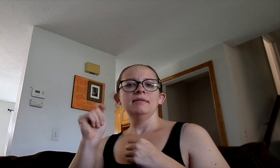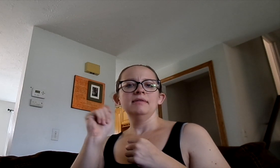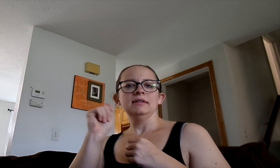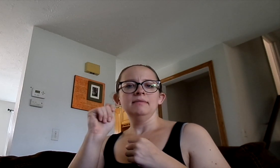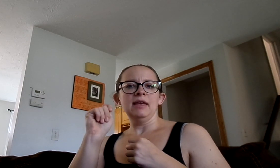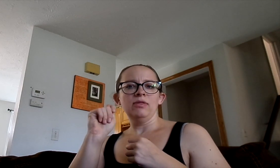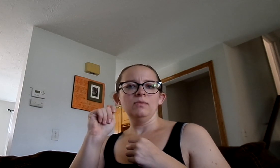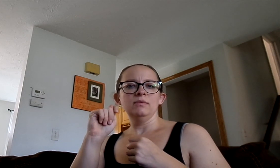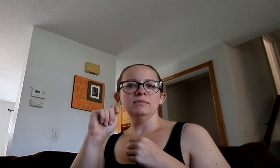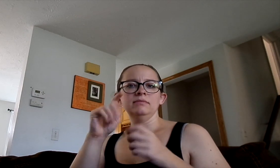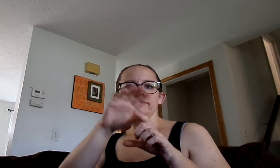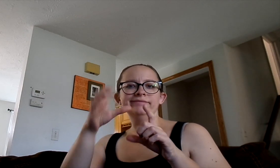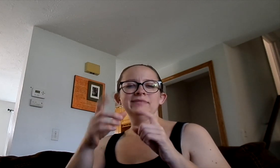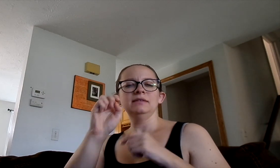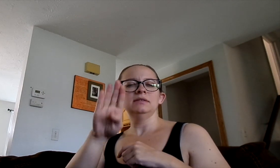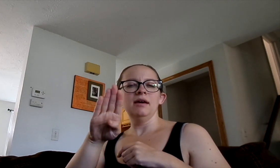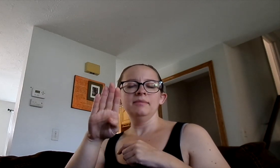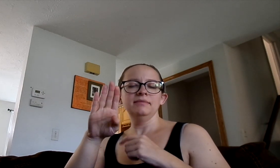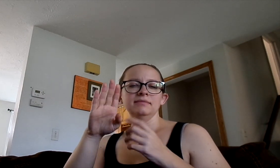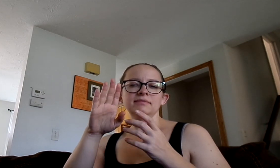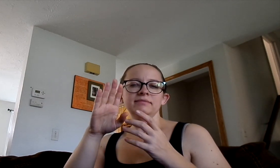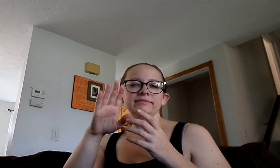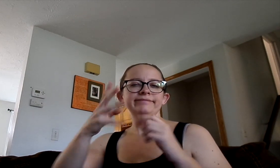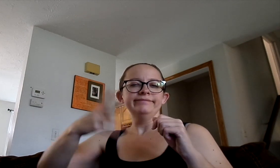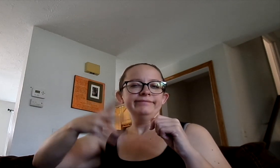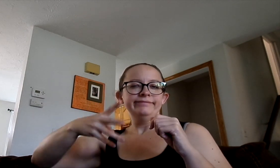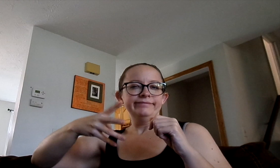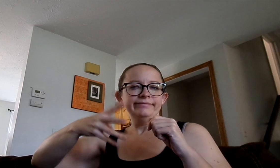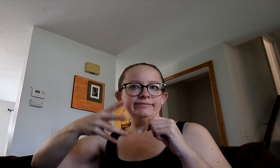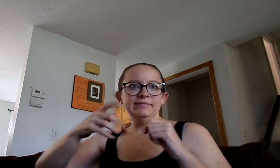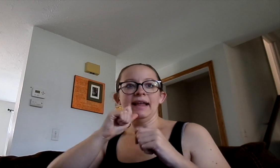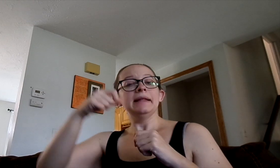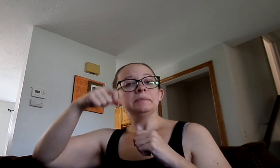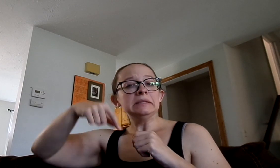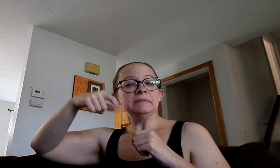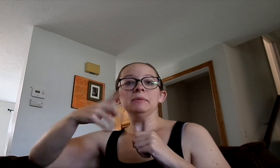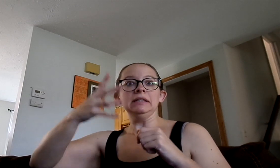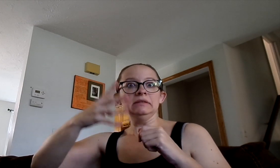and said that in the bathroom the uhh the tub spout was leaking.